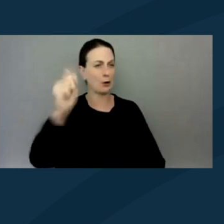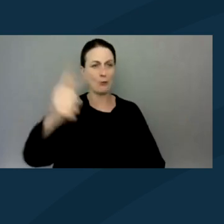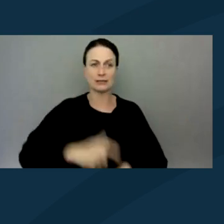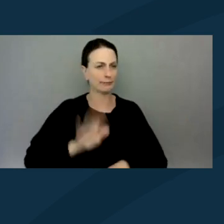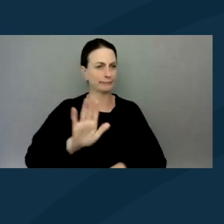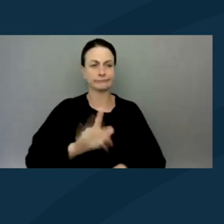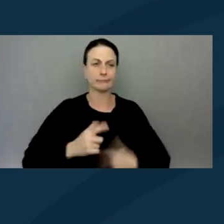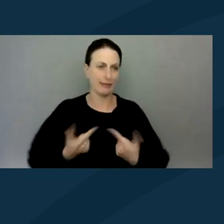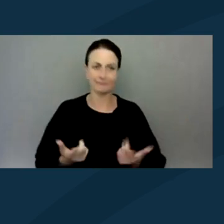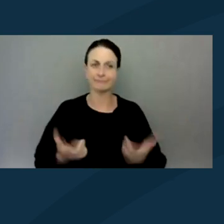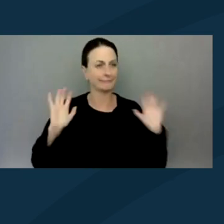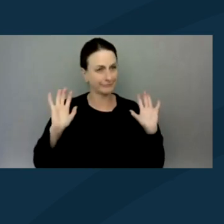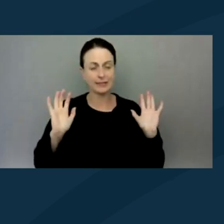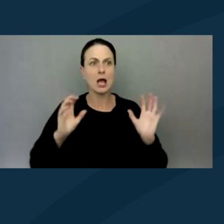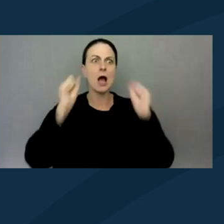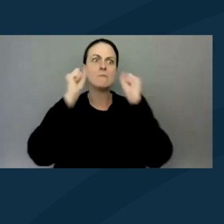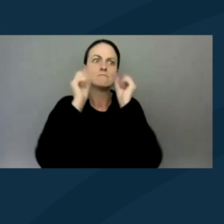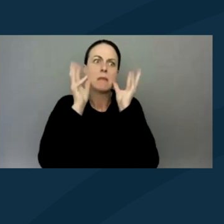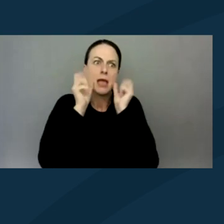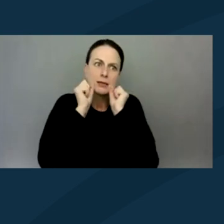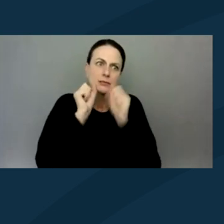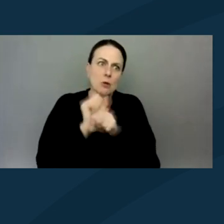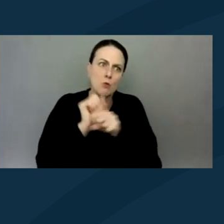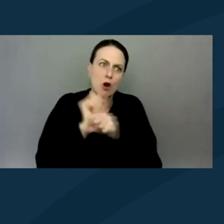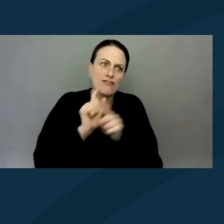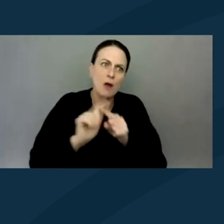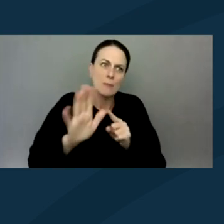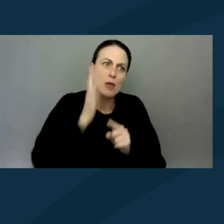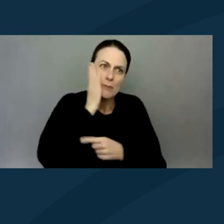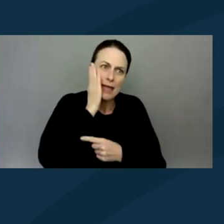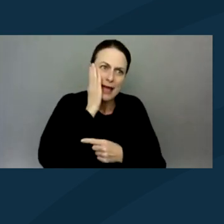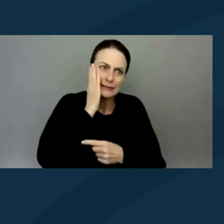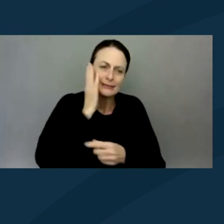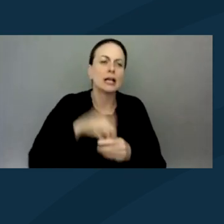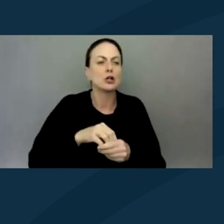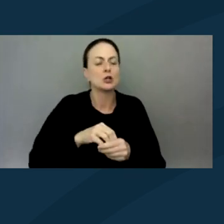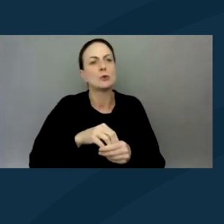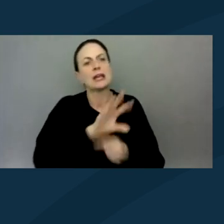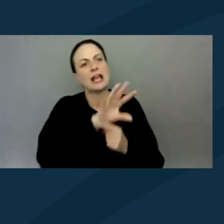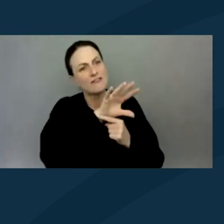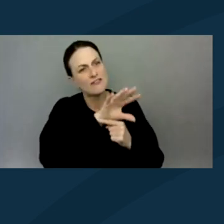And they do amazing stuff from their bed, including like directing video, music videos and whatnot,